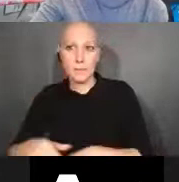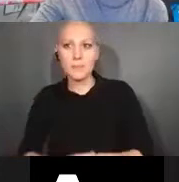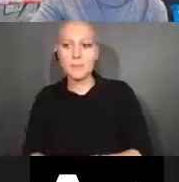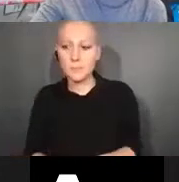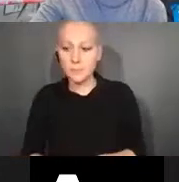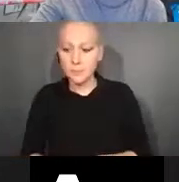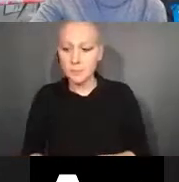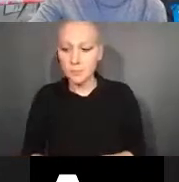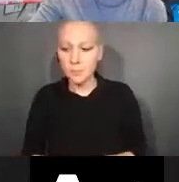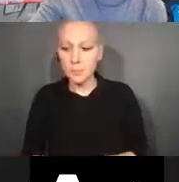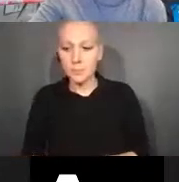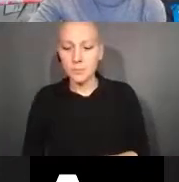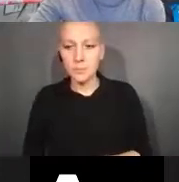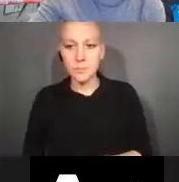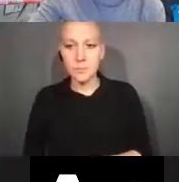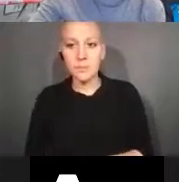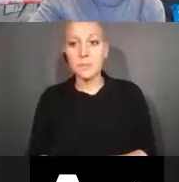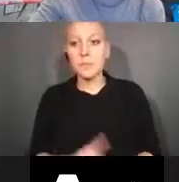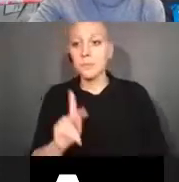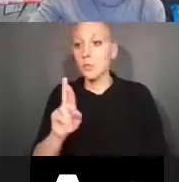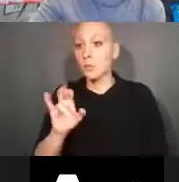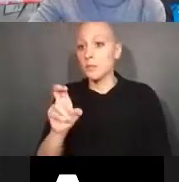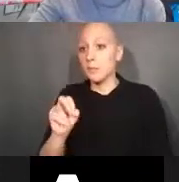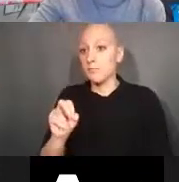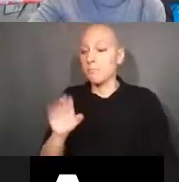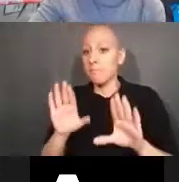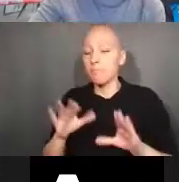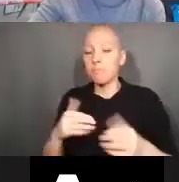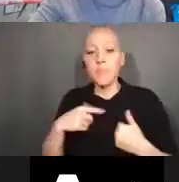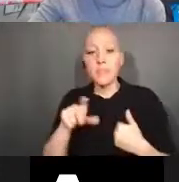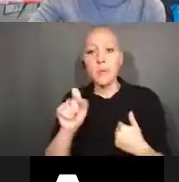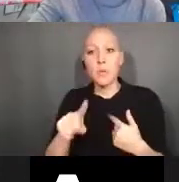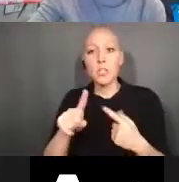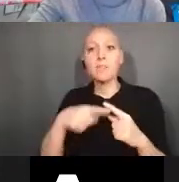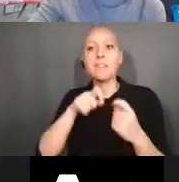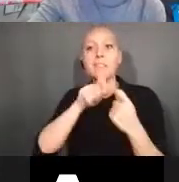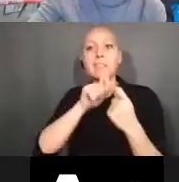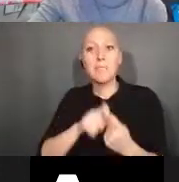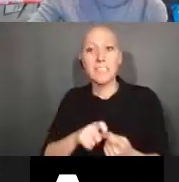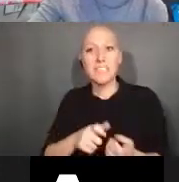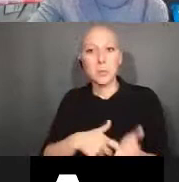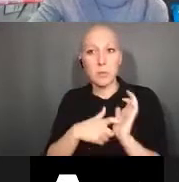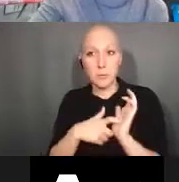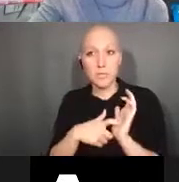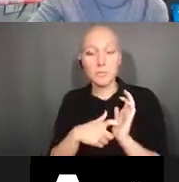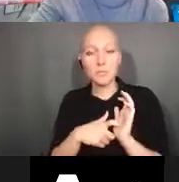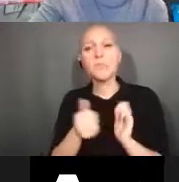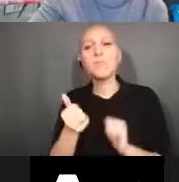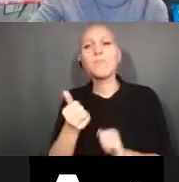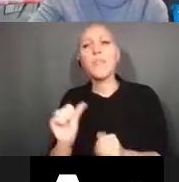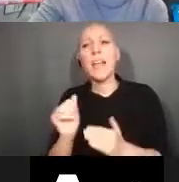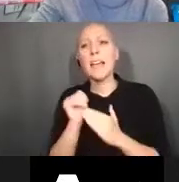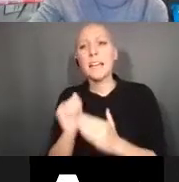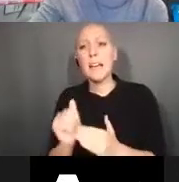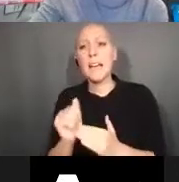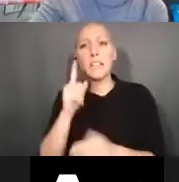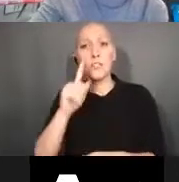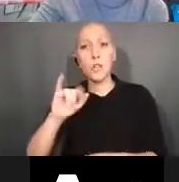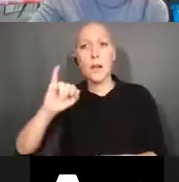Kristin Ta: Great. We have a question here about specific requirements so is there any guidance on IP compliance reporting